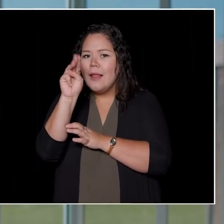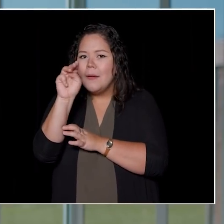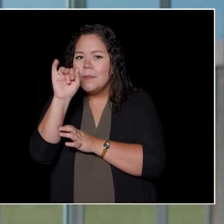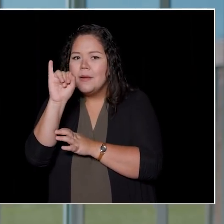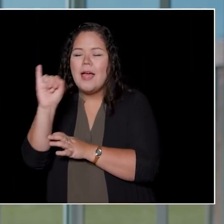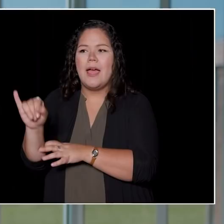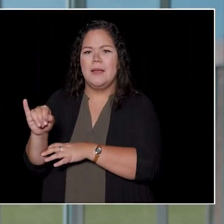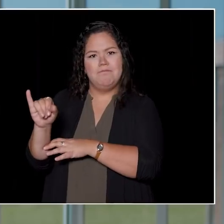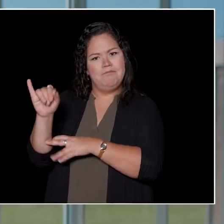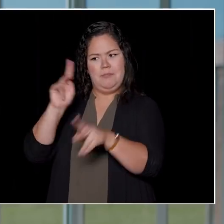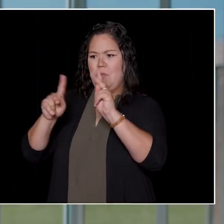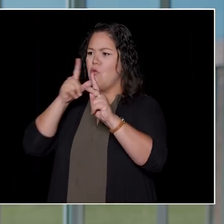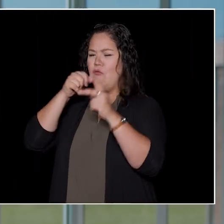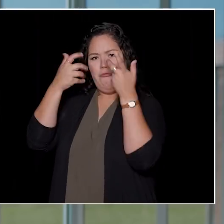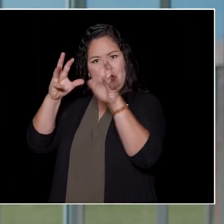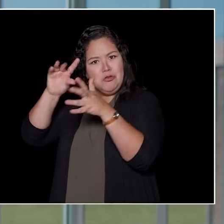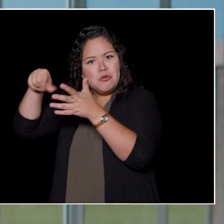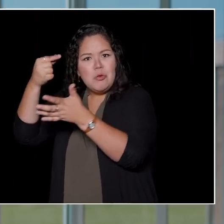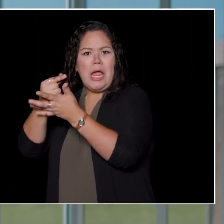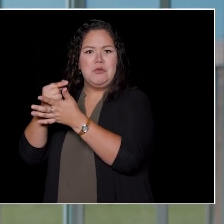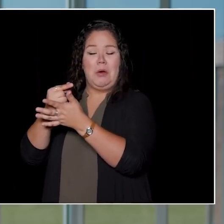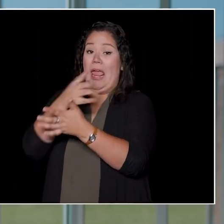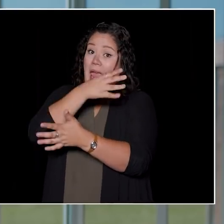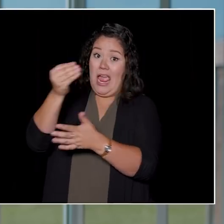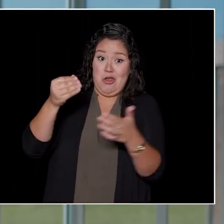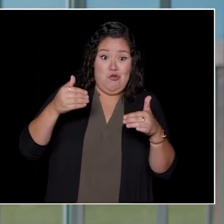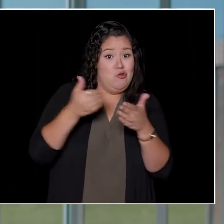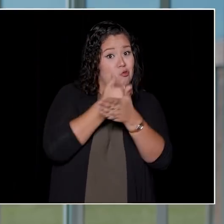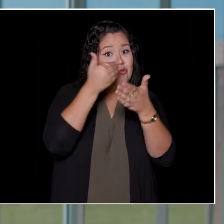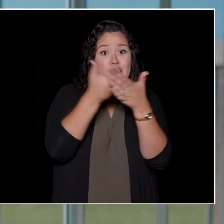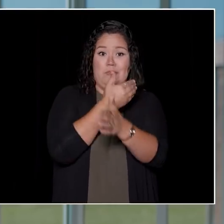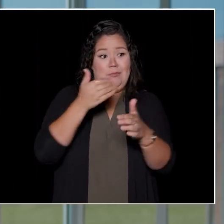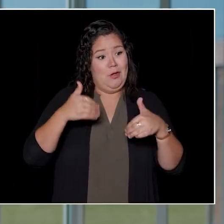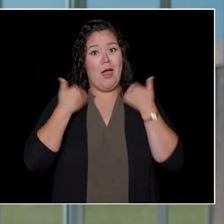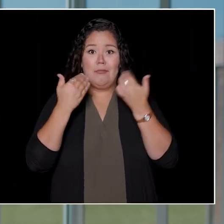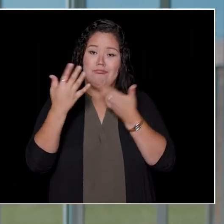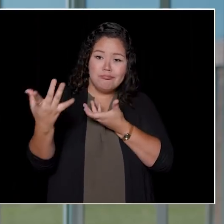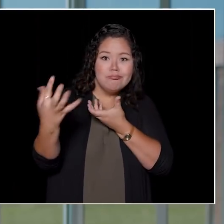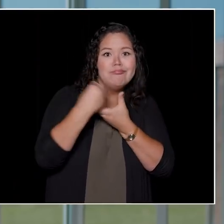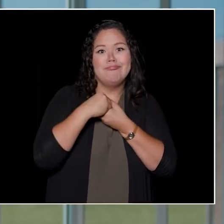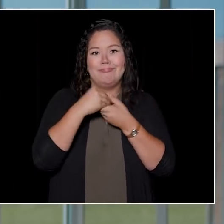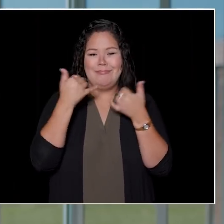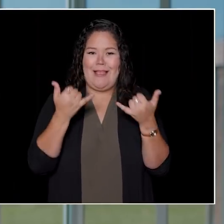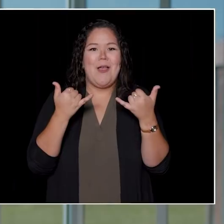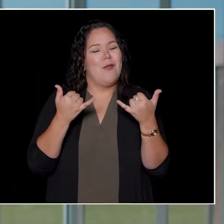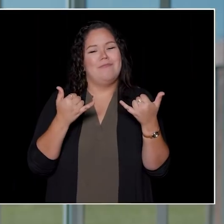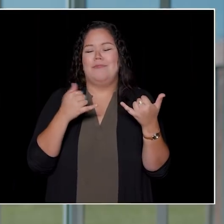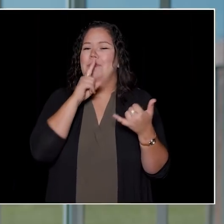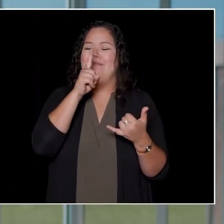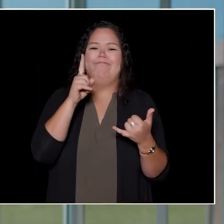and our young ones that are coming in. It's really, really great to see that